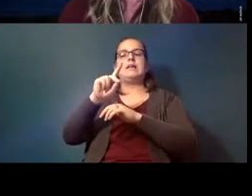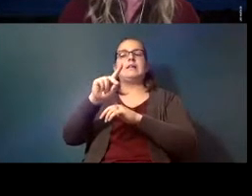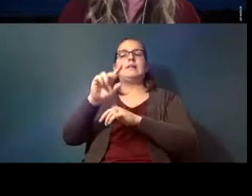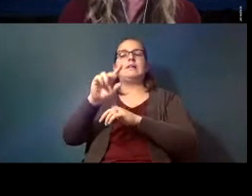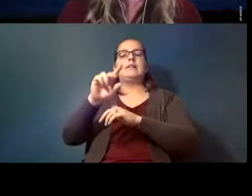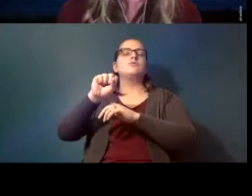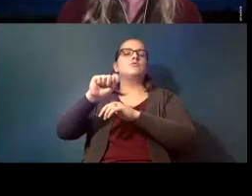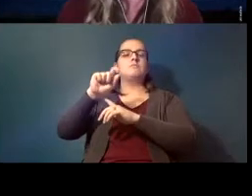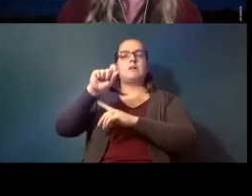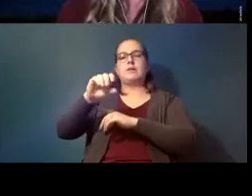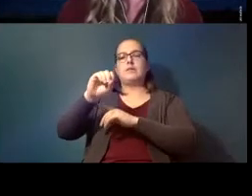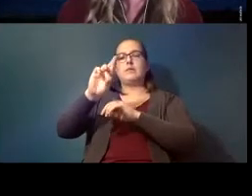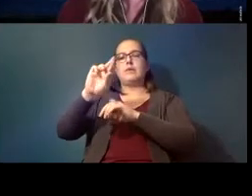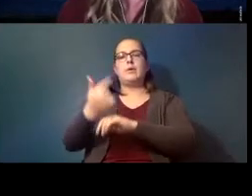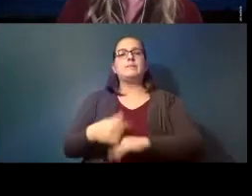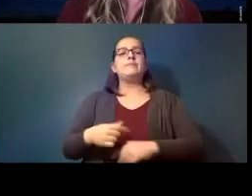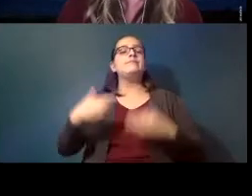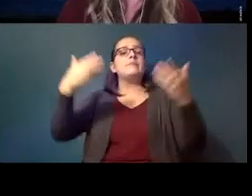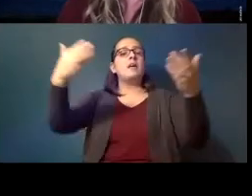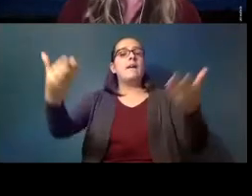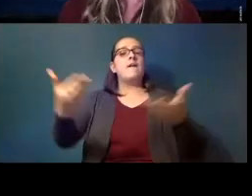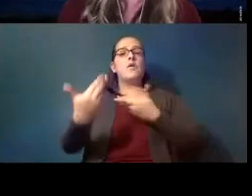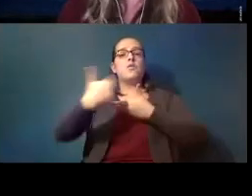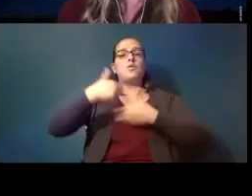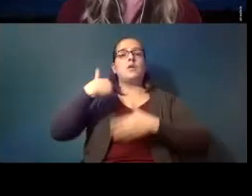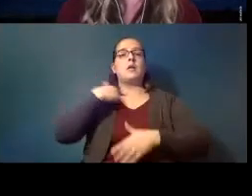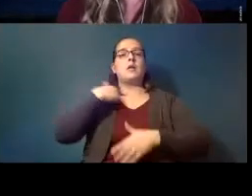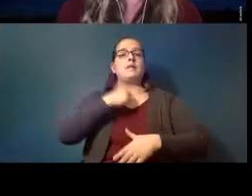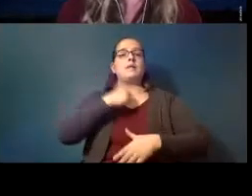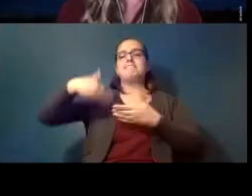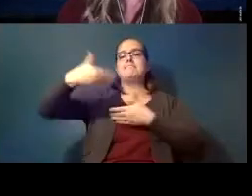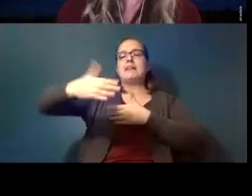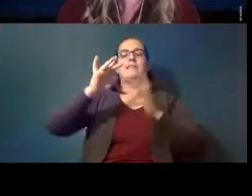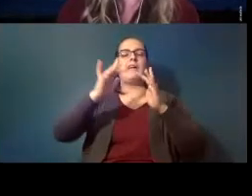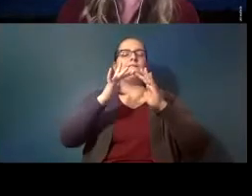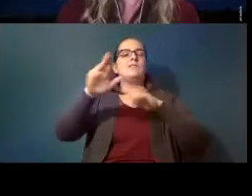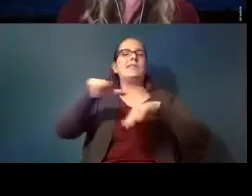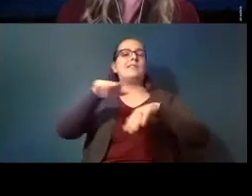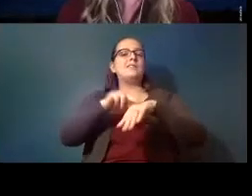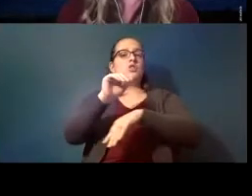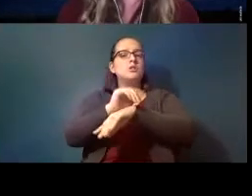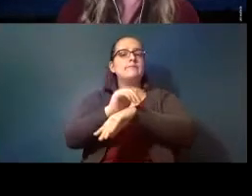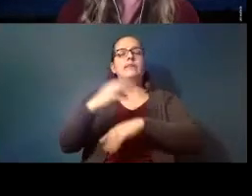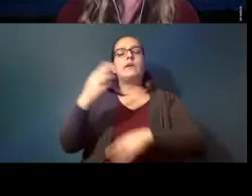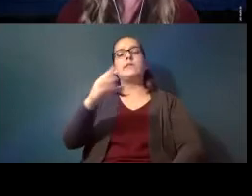we'd like to invite you to join us at our next virtual nature night on wednesday february 17th